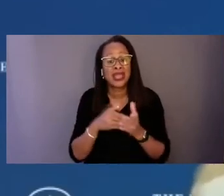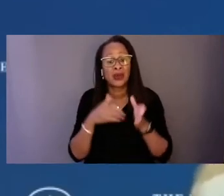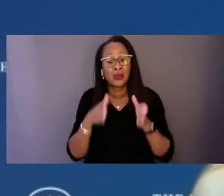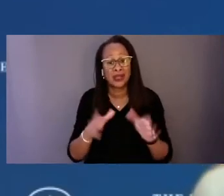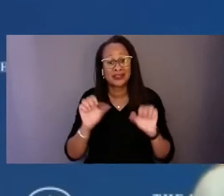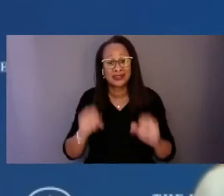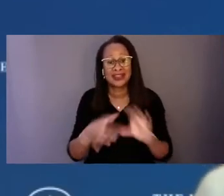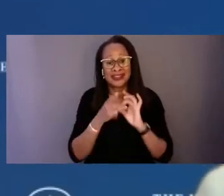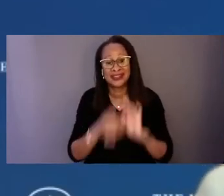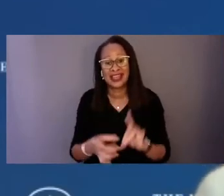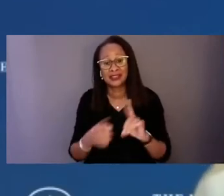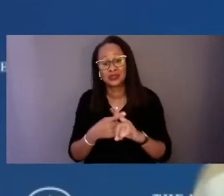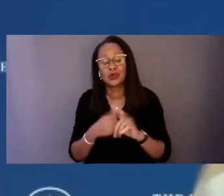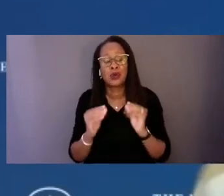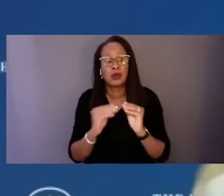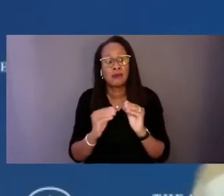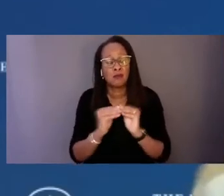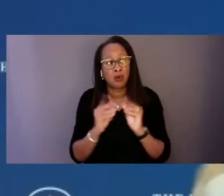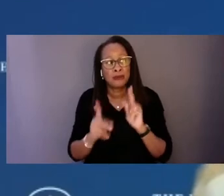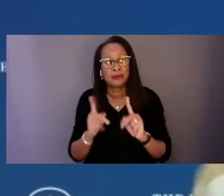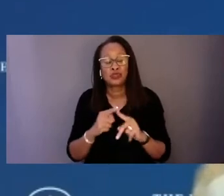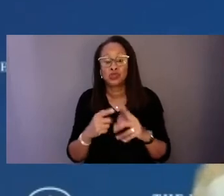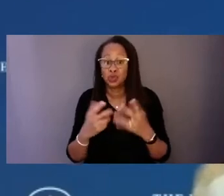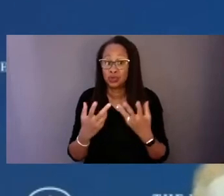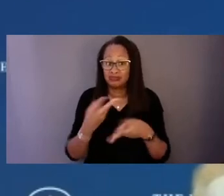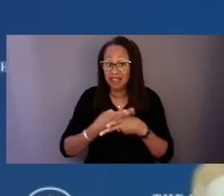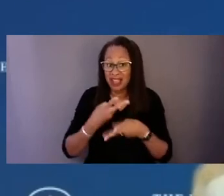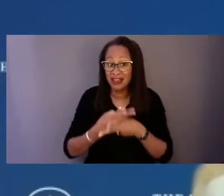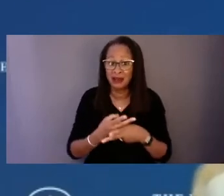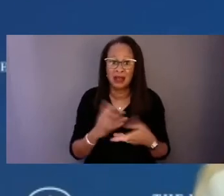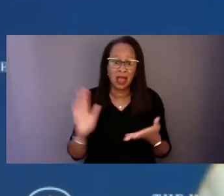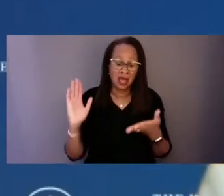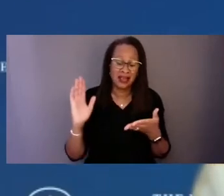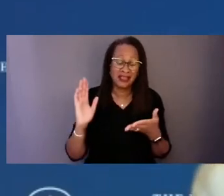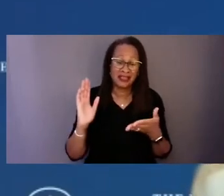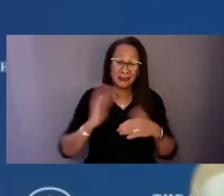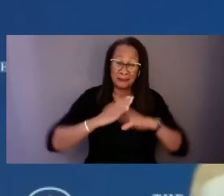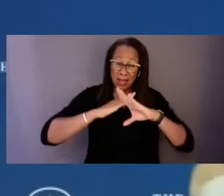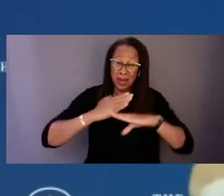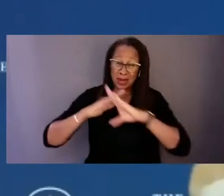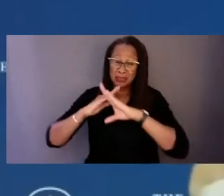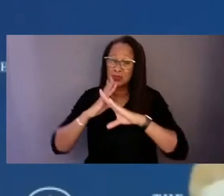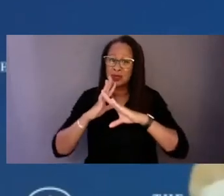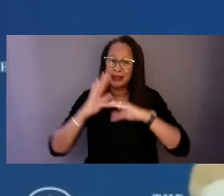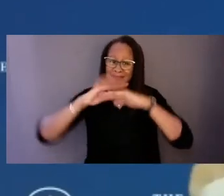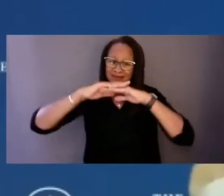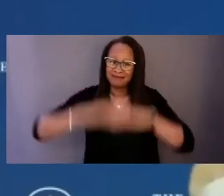And so lowering some of those barriers that we've been talking about, addressing some of the discrimination and bias